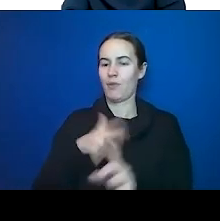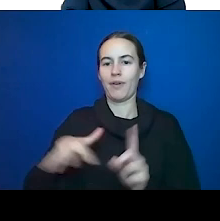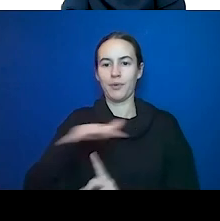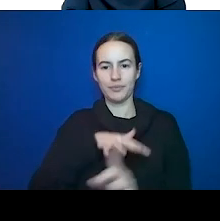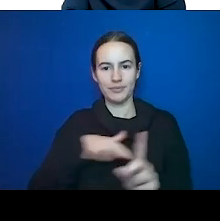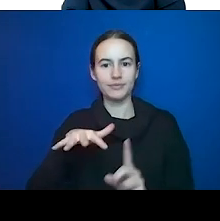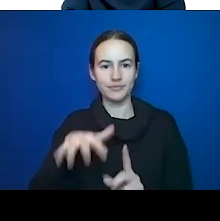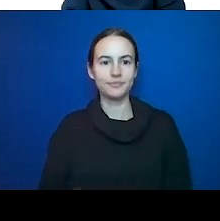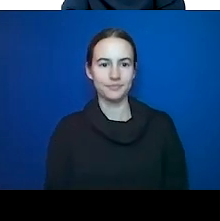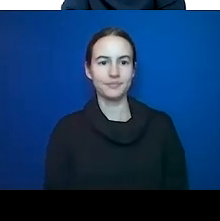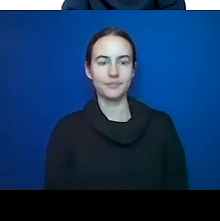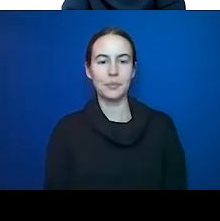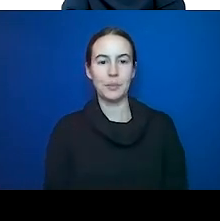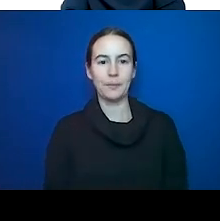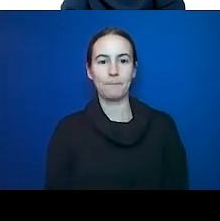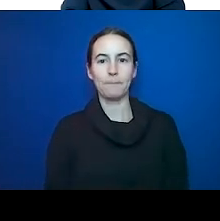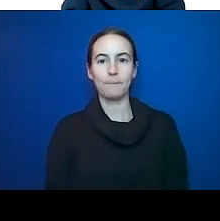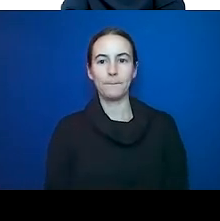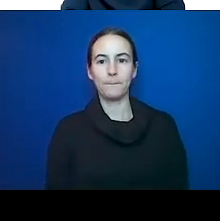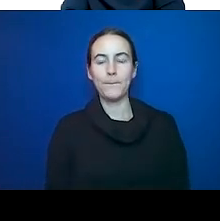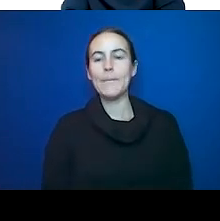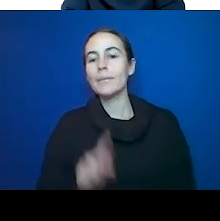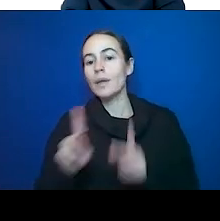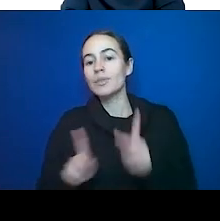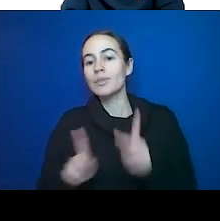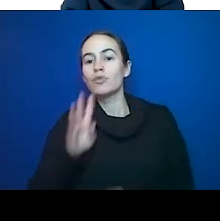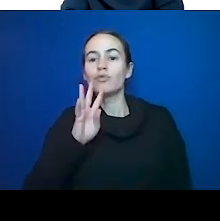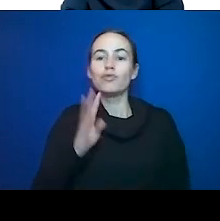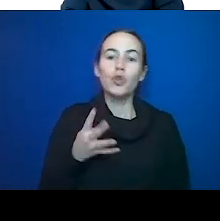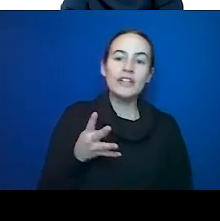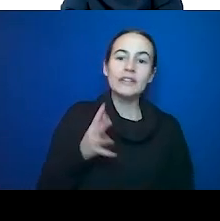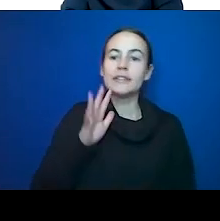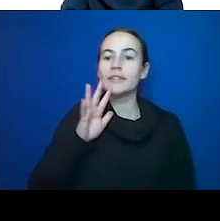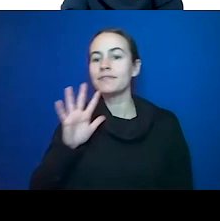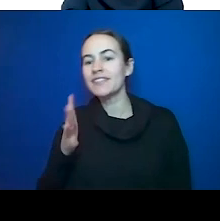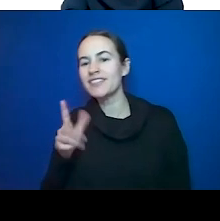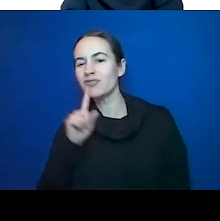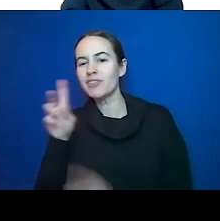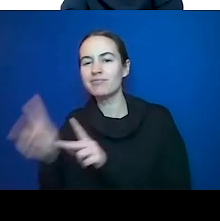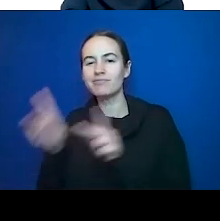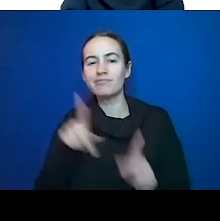in their 50s, 40s, we are kind of like this truck. We burn